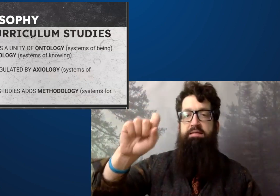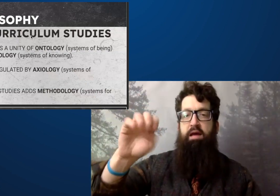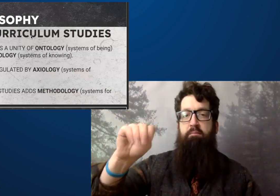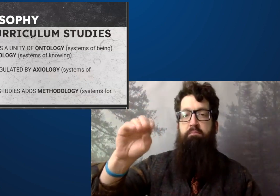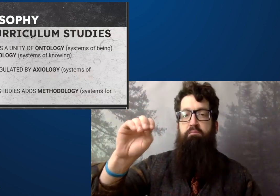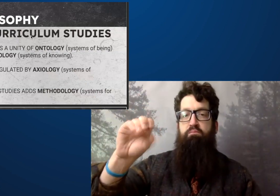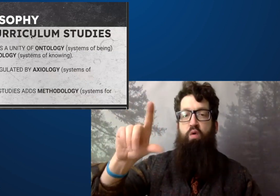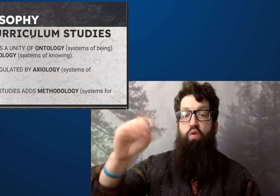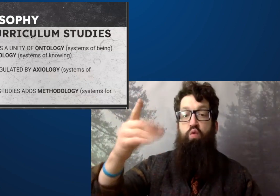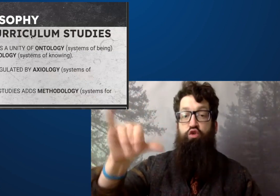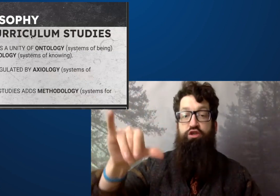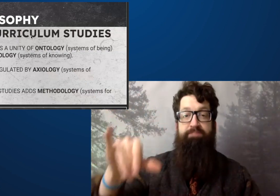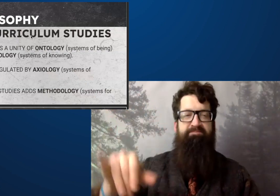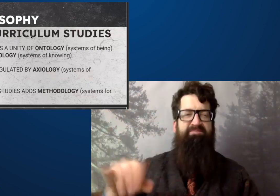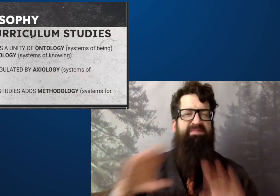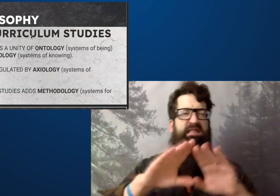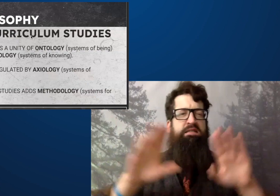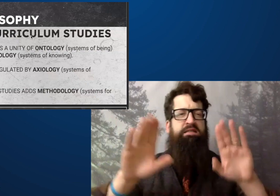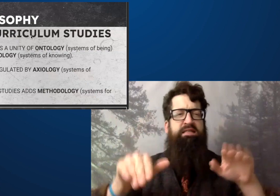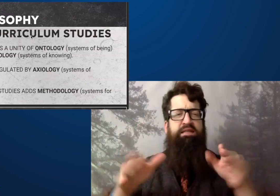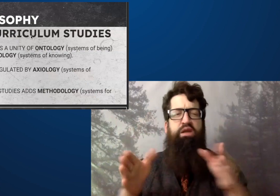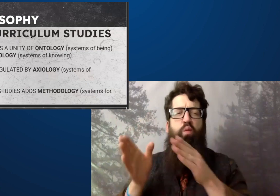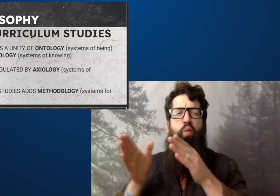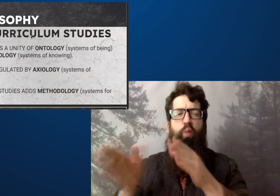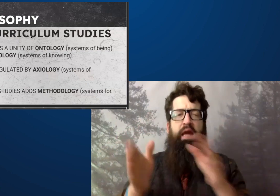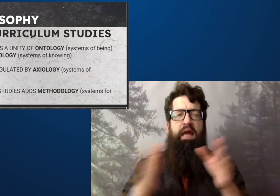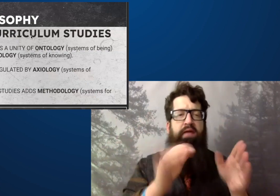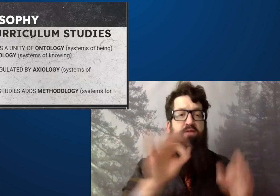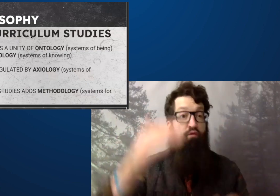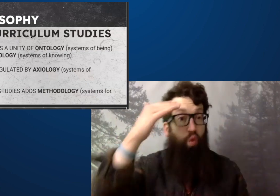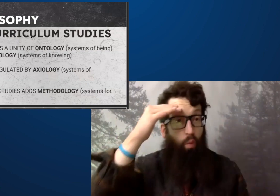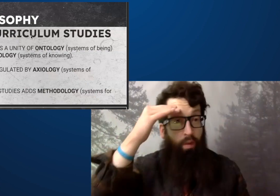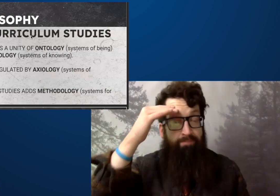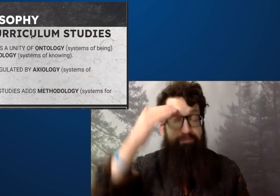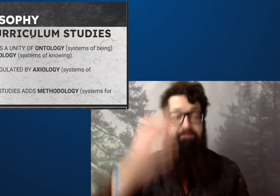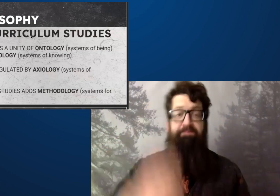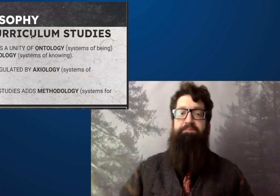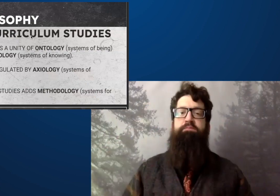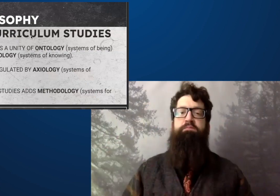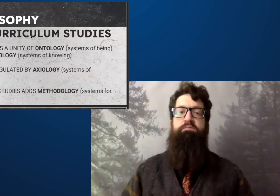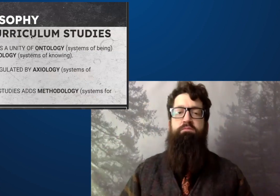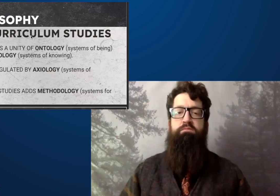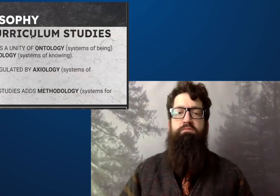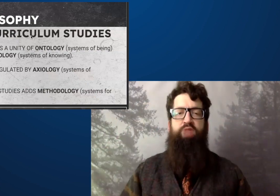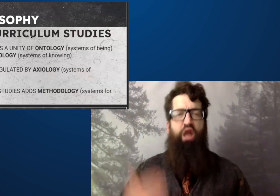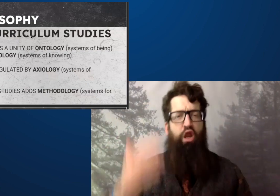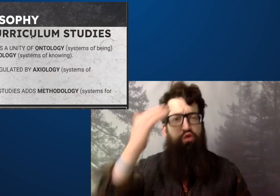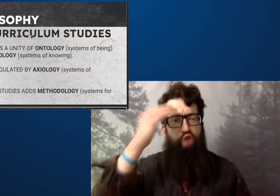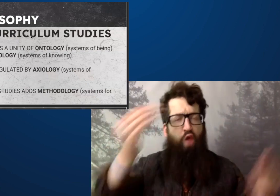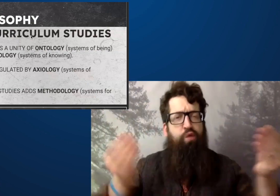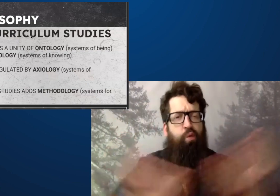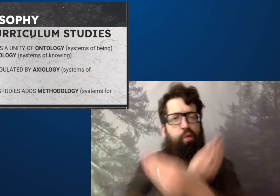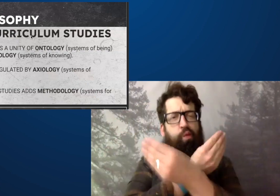This is the sign I use, which is the systems or the way of knowing.